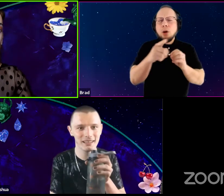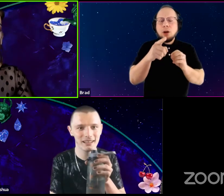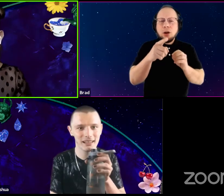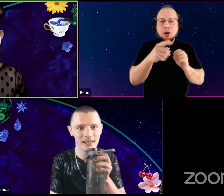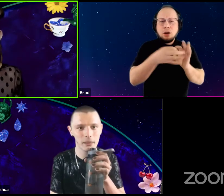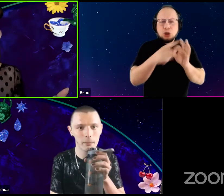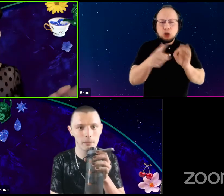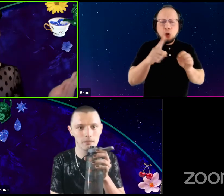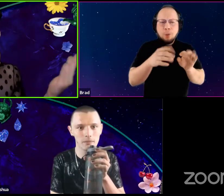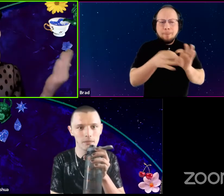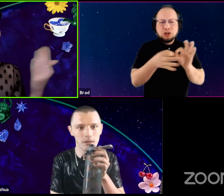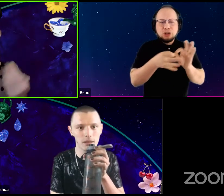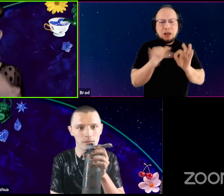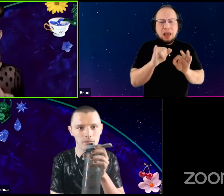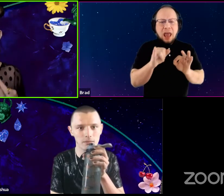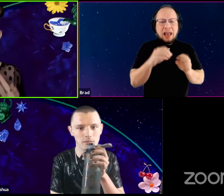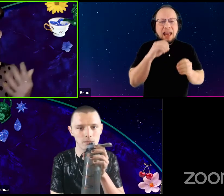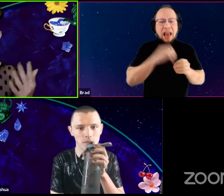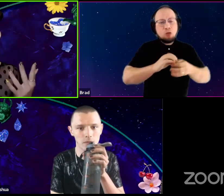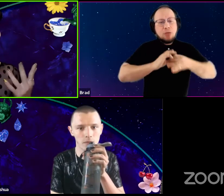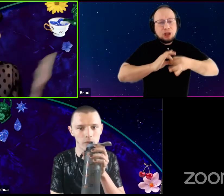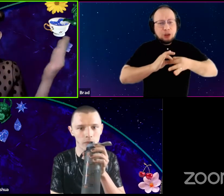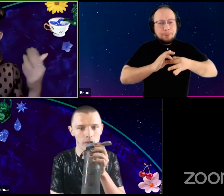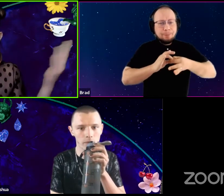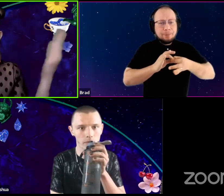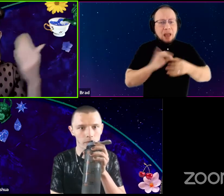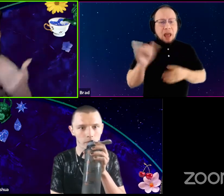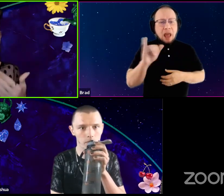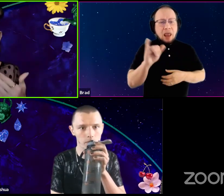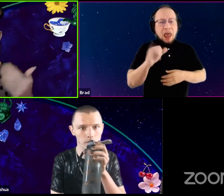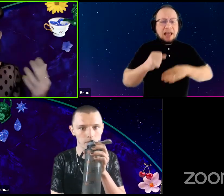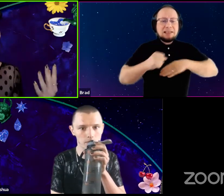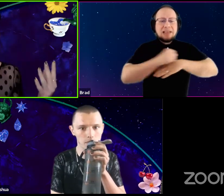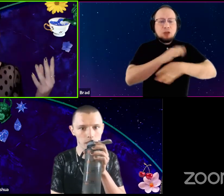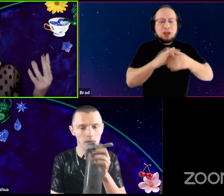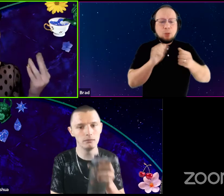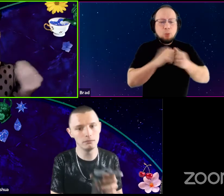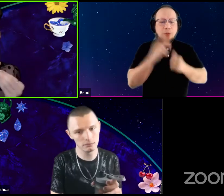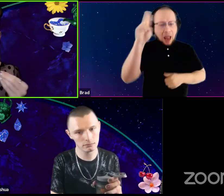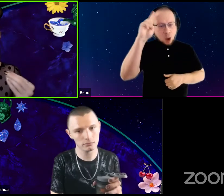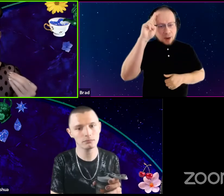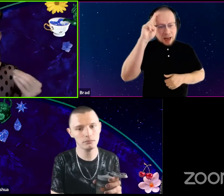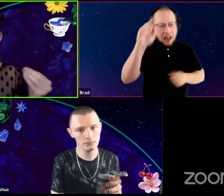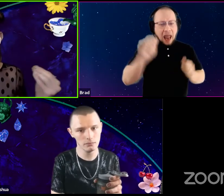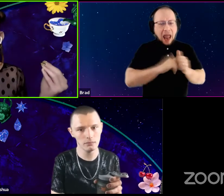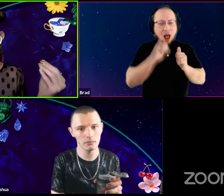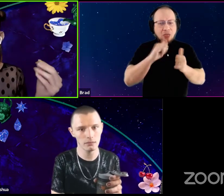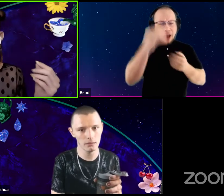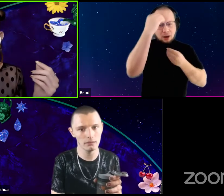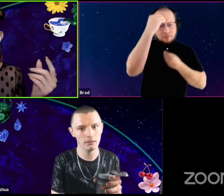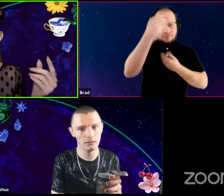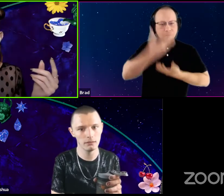being in a relationship, ah, like a stage relationship with Howie and how that really informed, um,